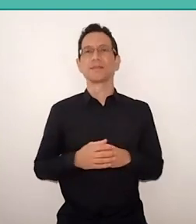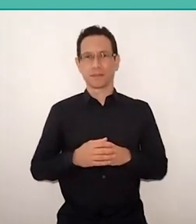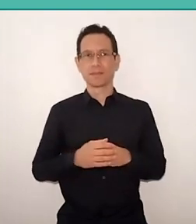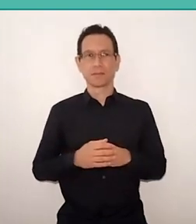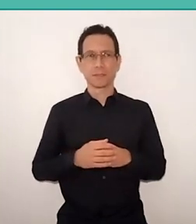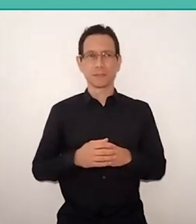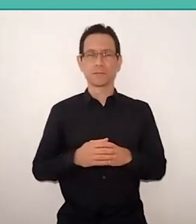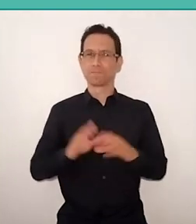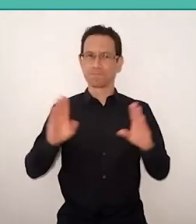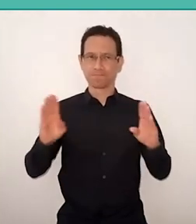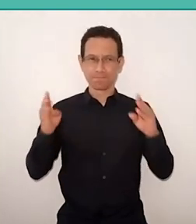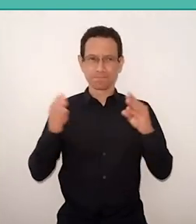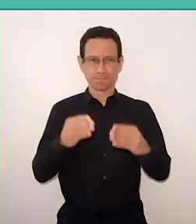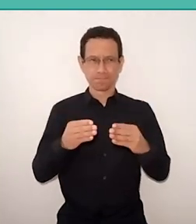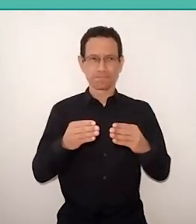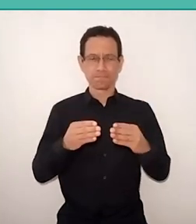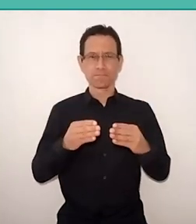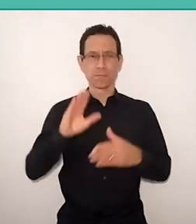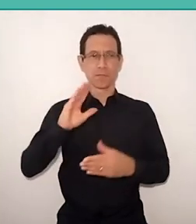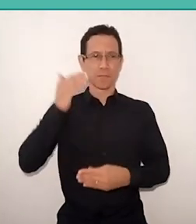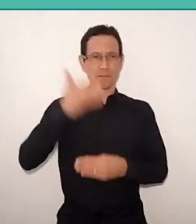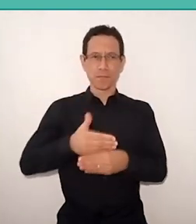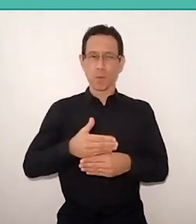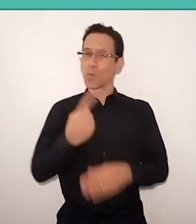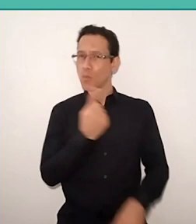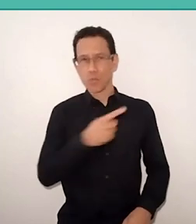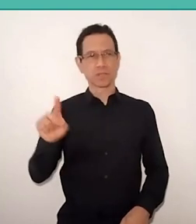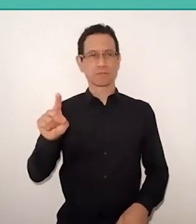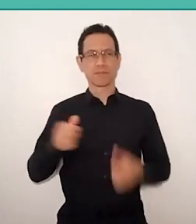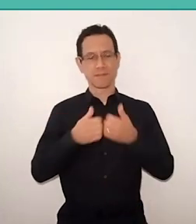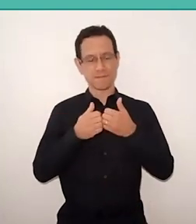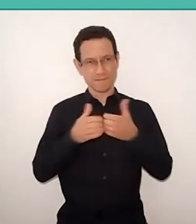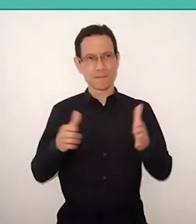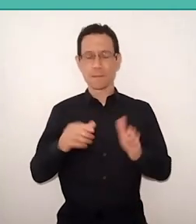and reopen first, with all due respect with all people